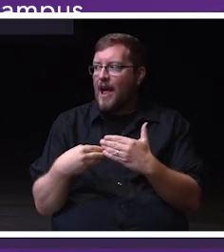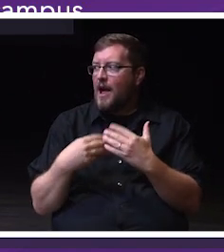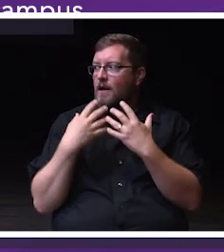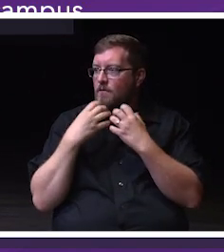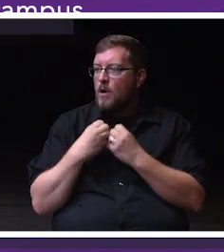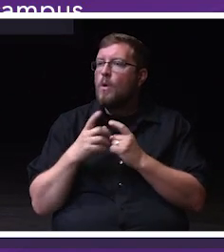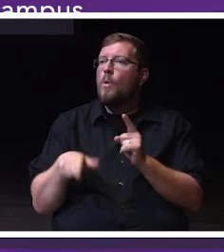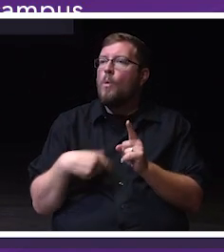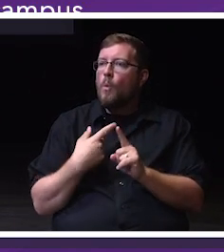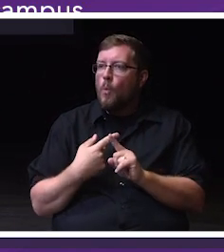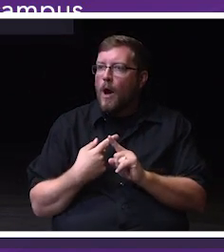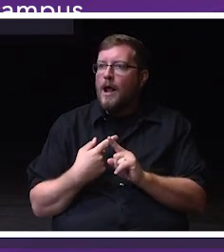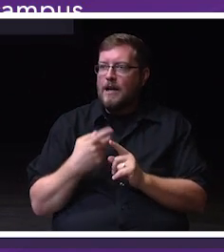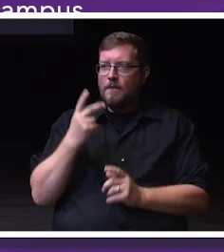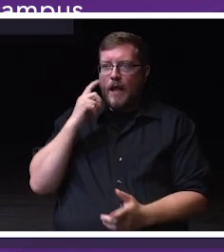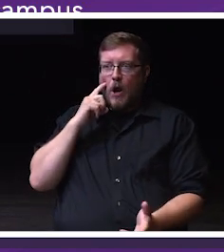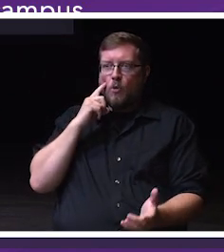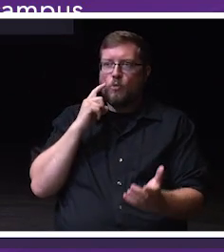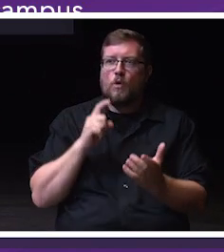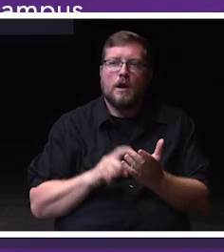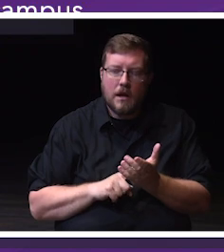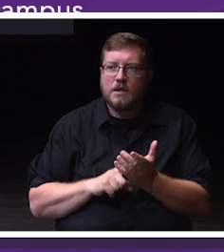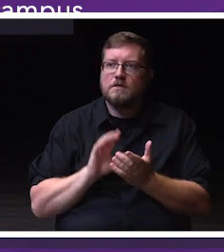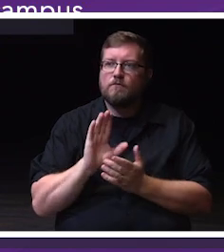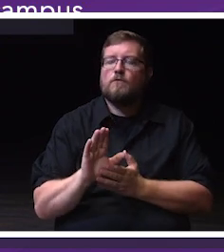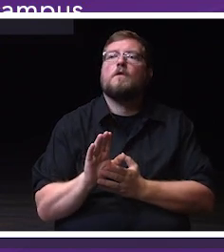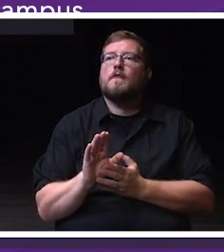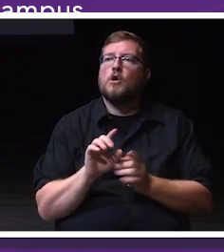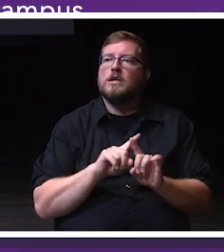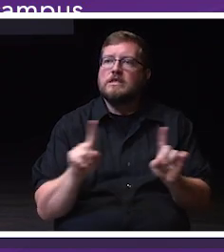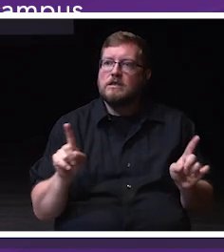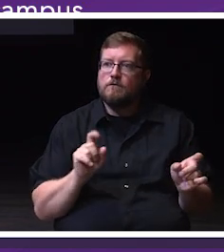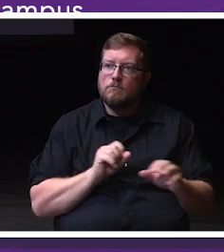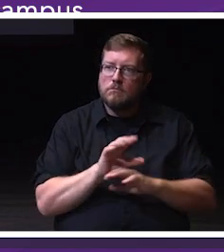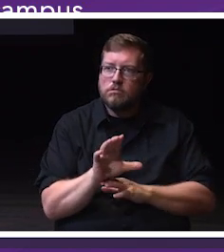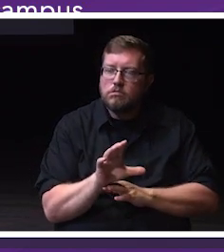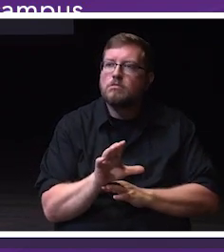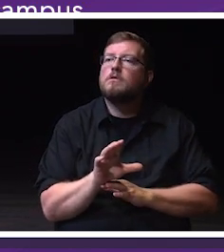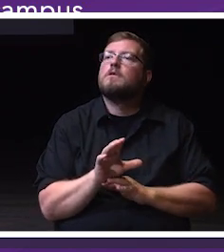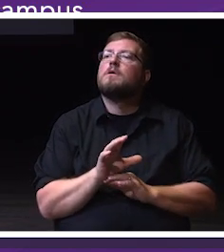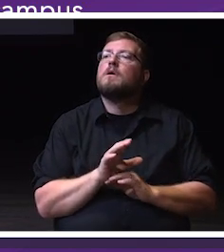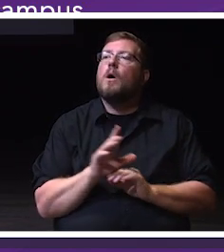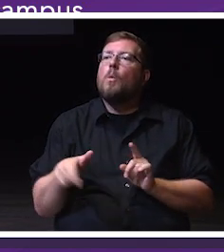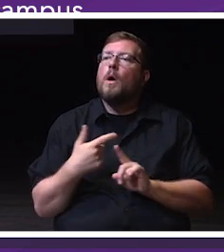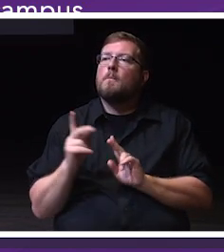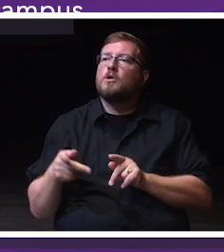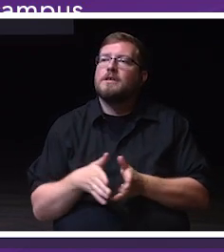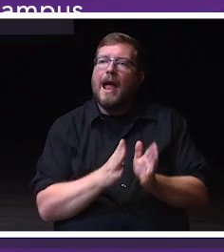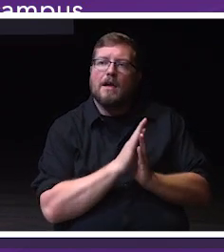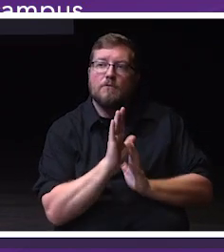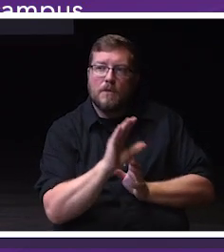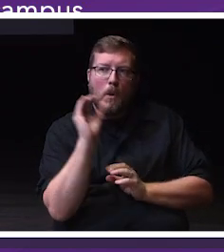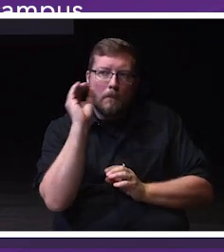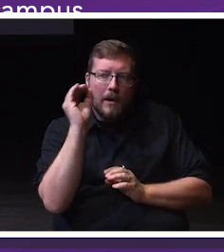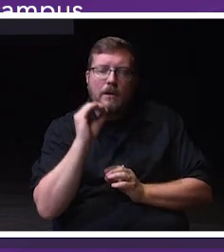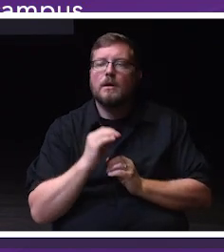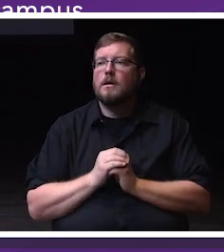their unique gifts are affirmed, they are asked for their opinion, they are given responsibility,